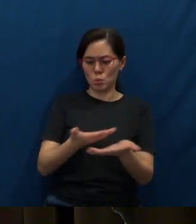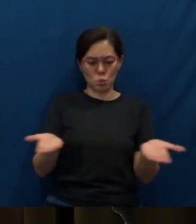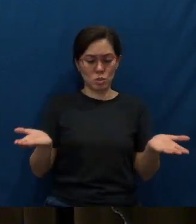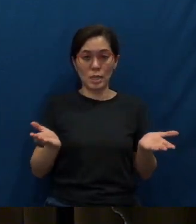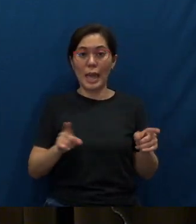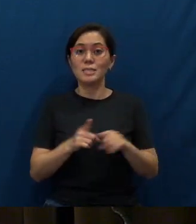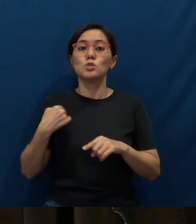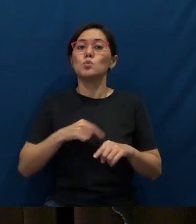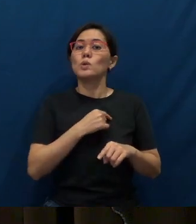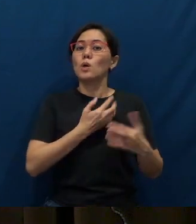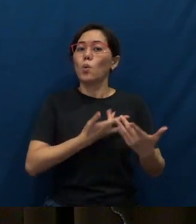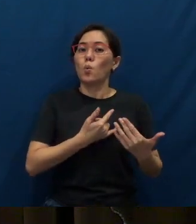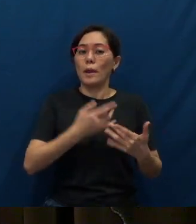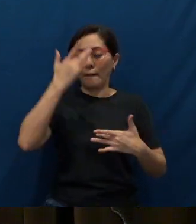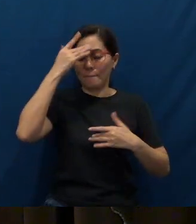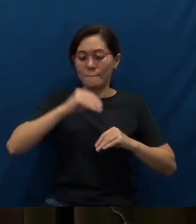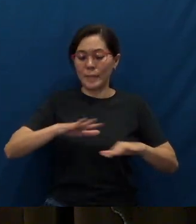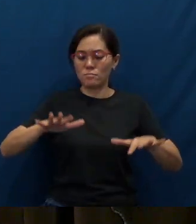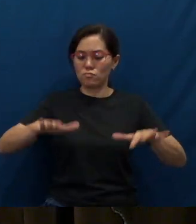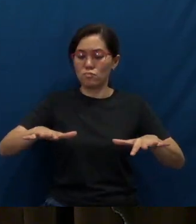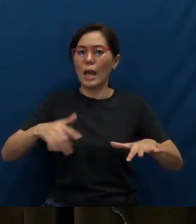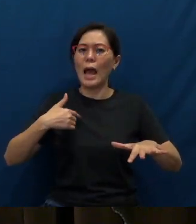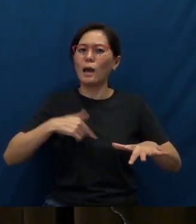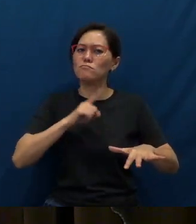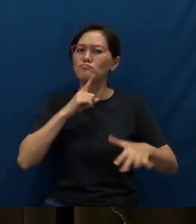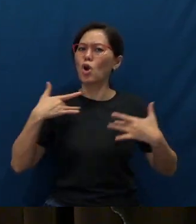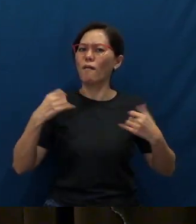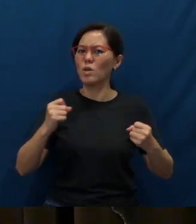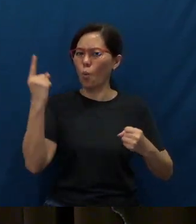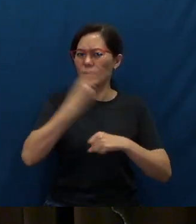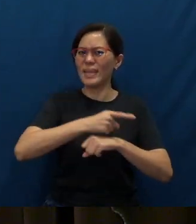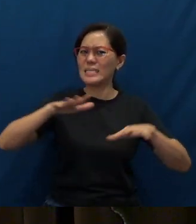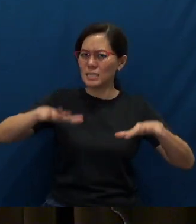which I'm confident, by God's grace, one day it will happen. It will stabilize.